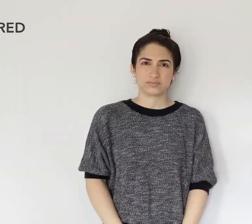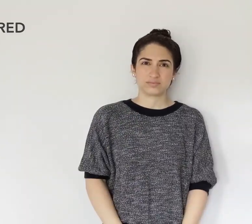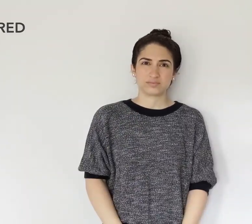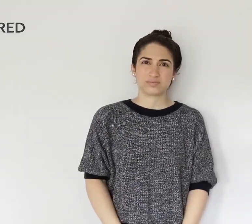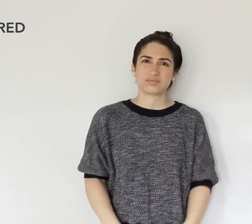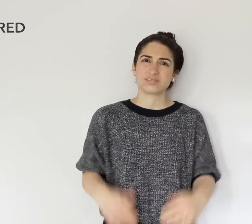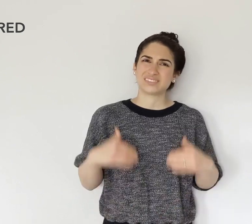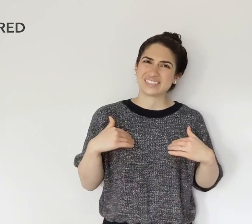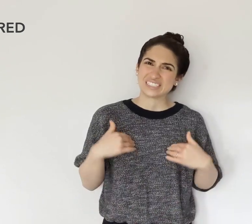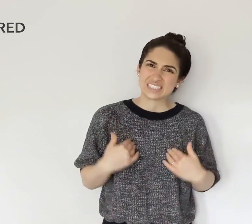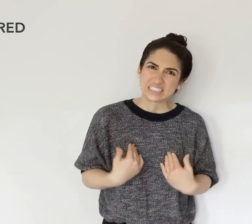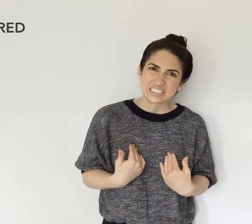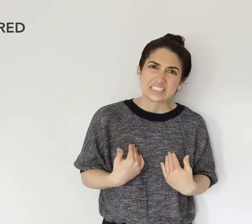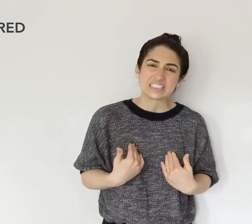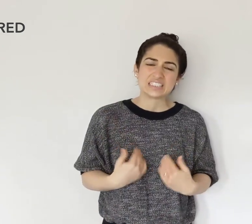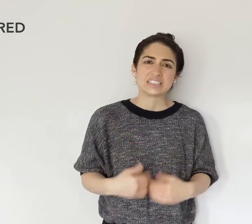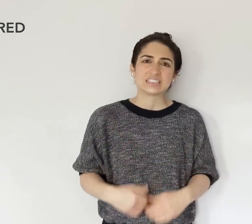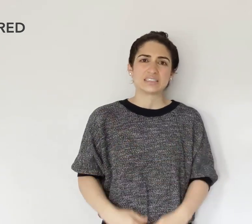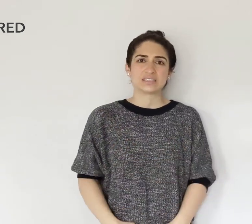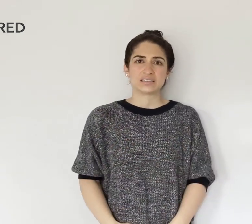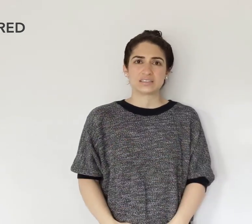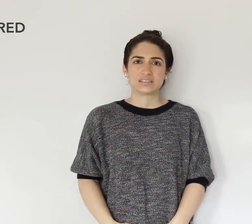TIRED